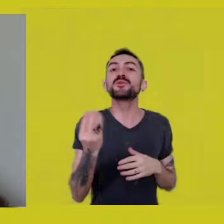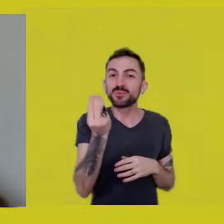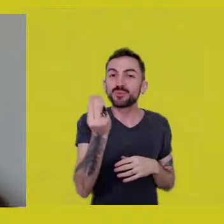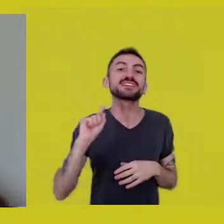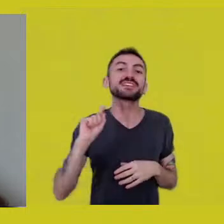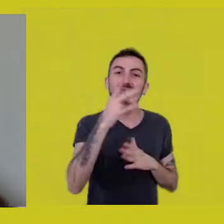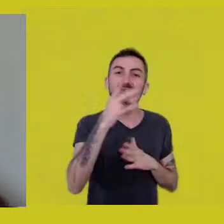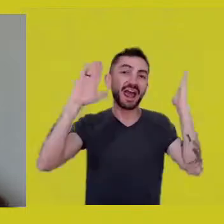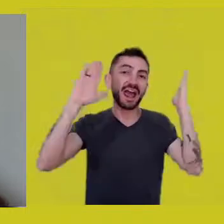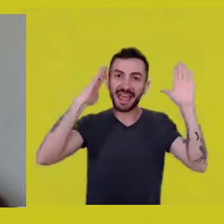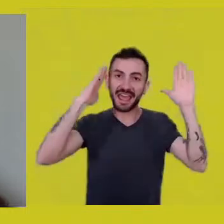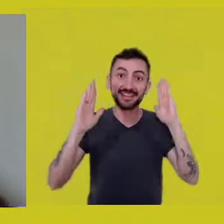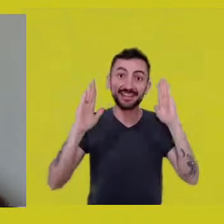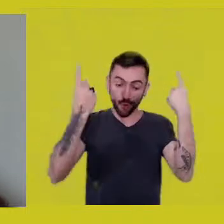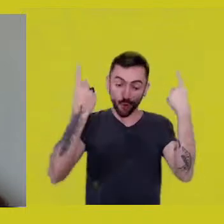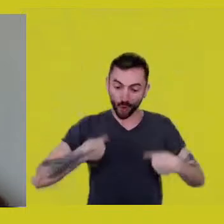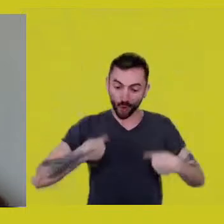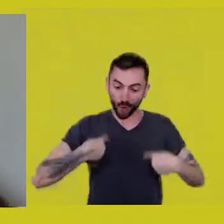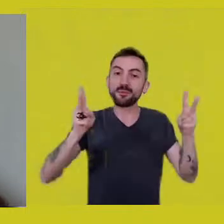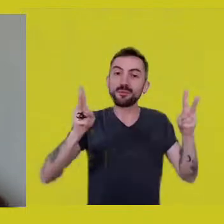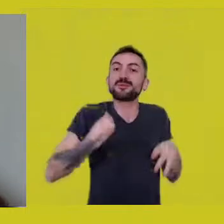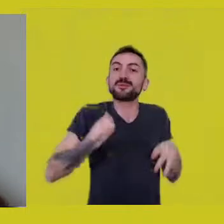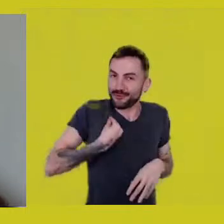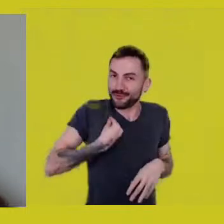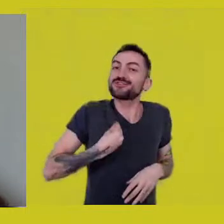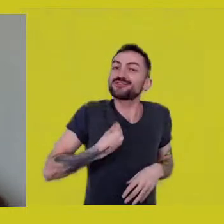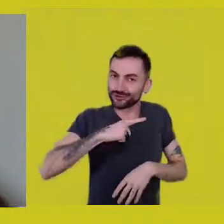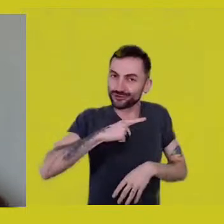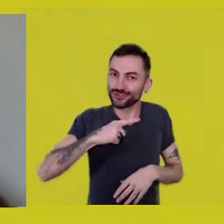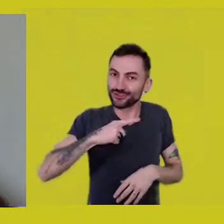because their bodies are alive there. -Wonderful.